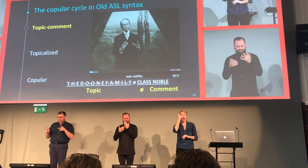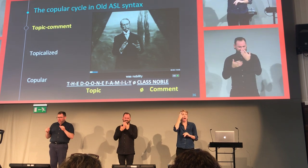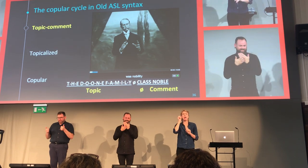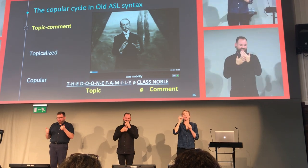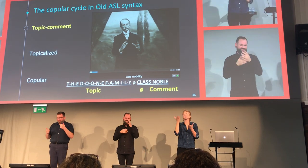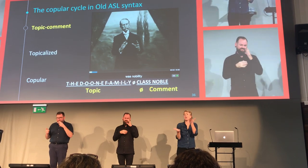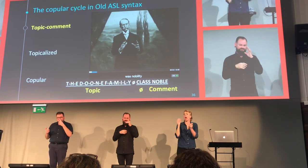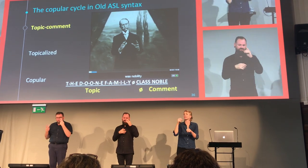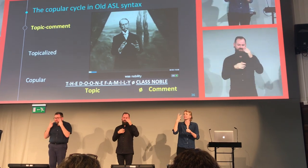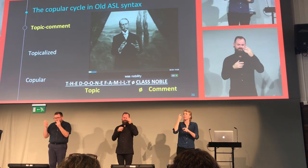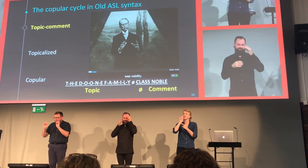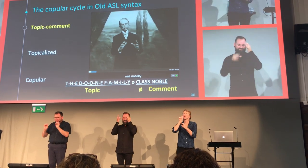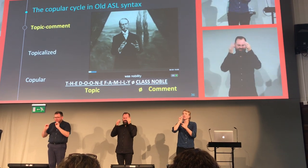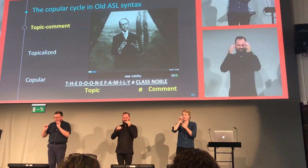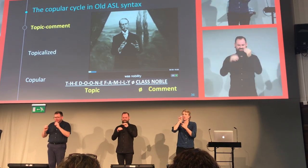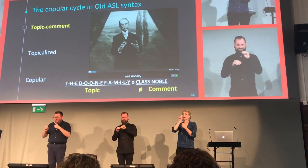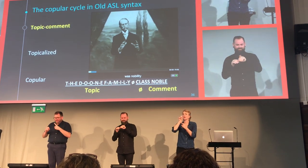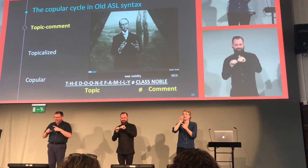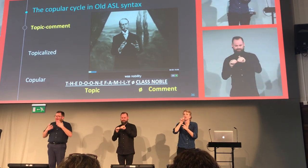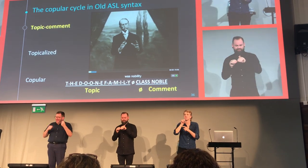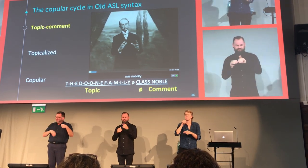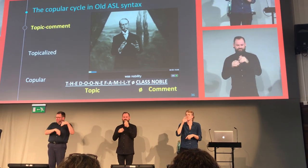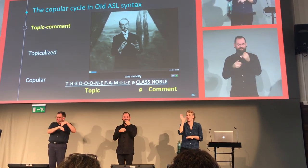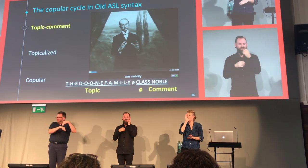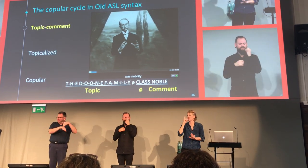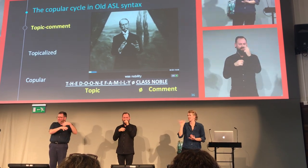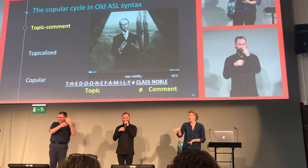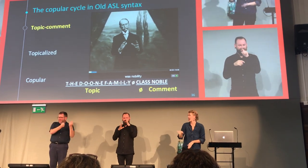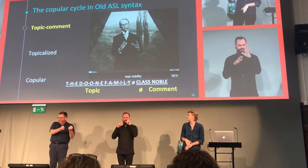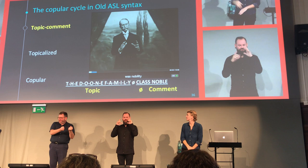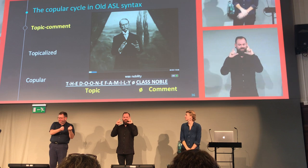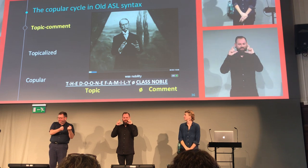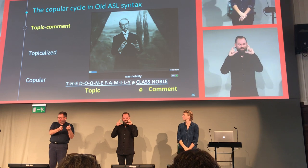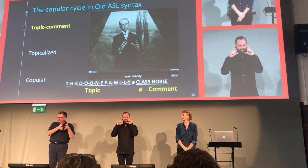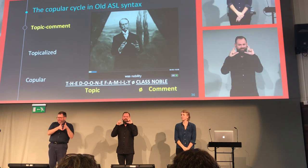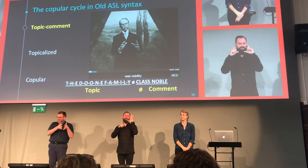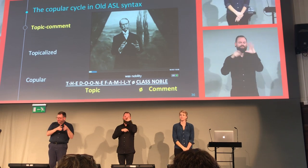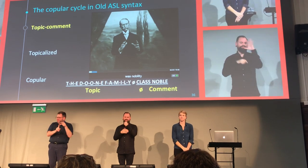If we inserted the copula, you might see a head shake,